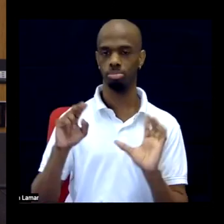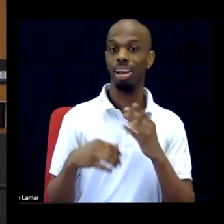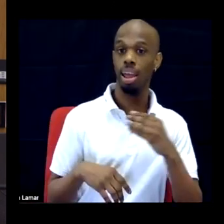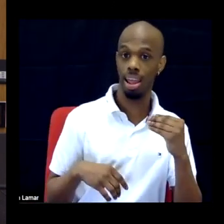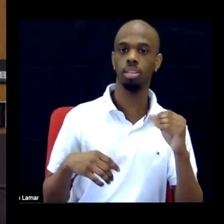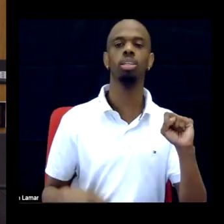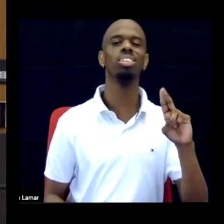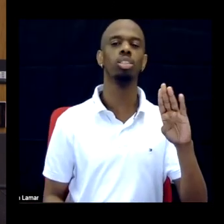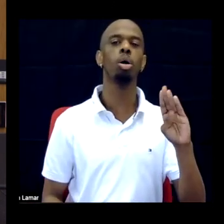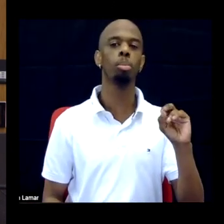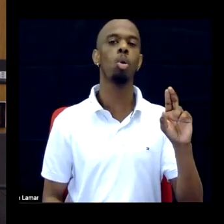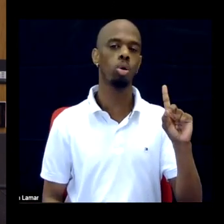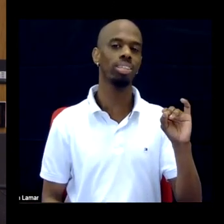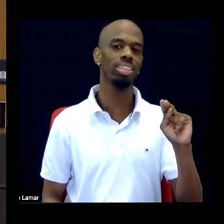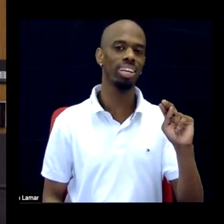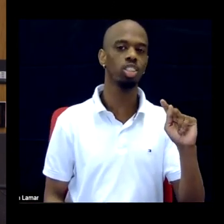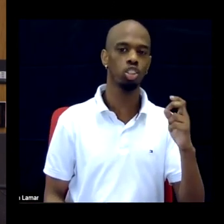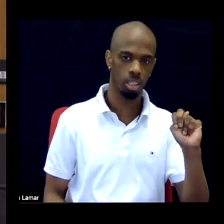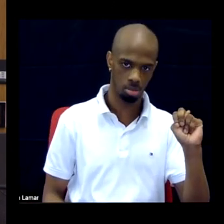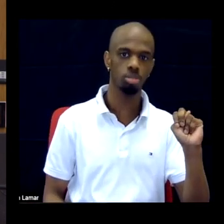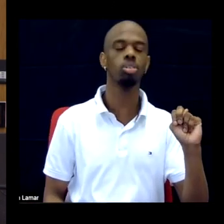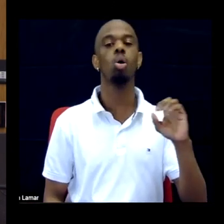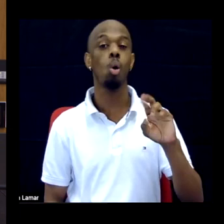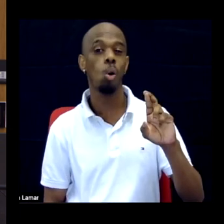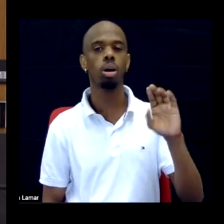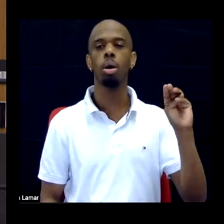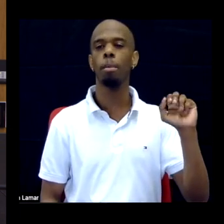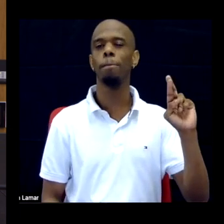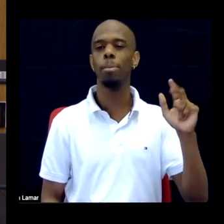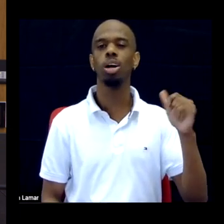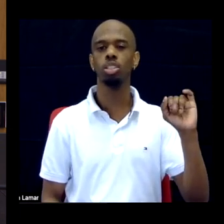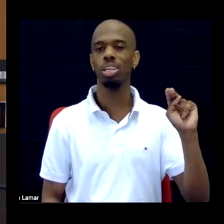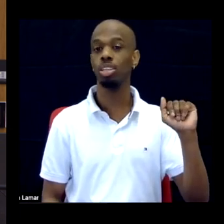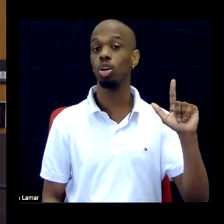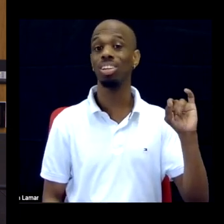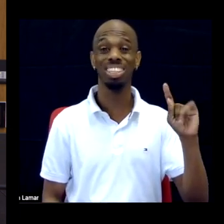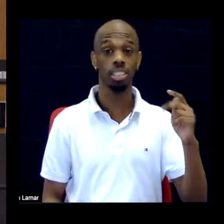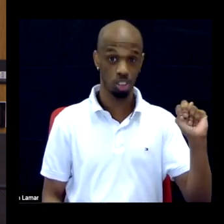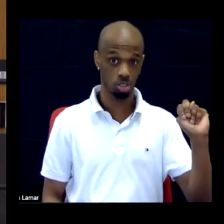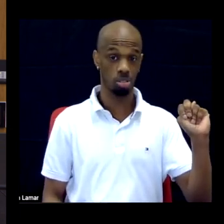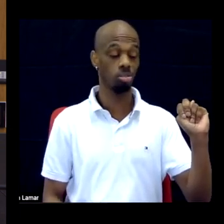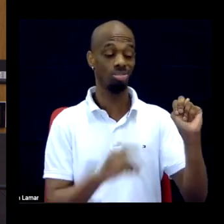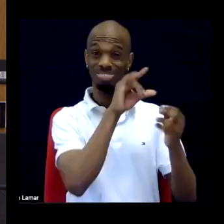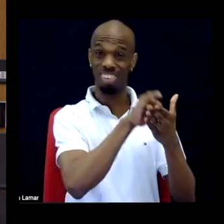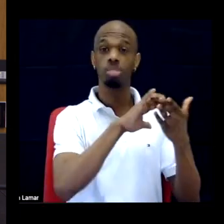subordination or marginalization of people who have disabilities as a result of harmful conduct.